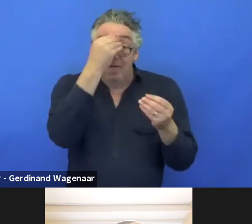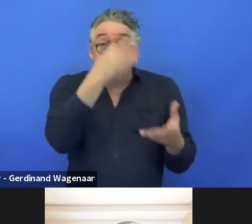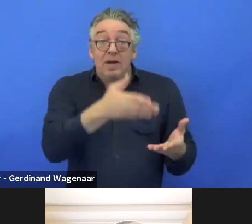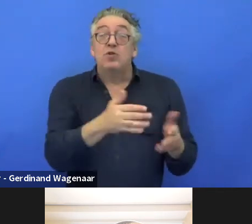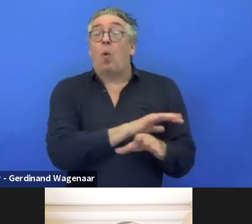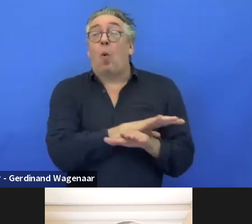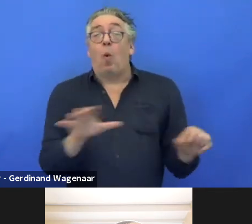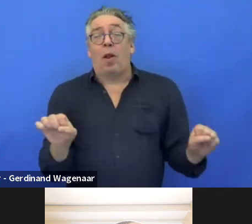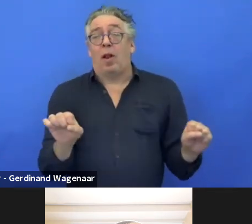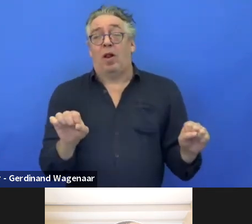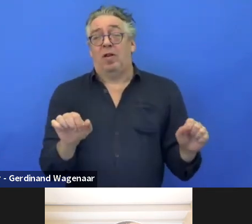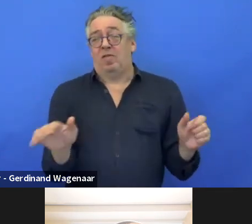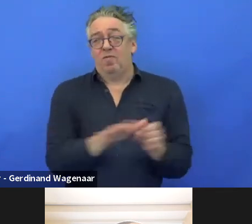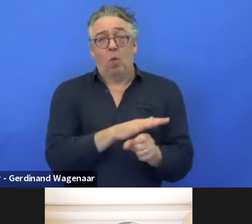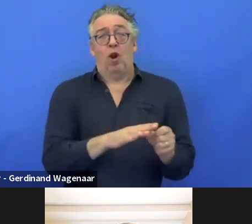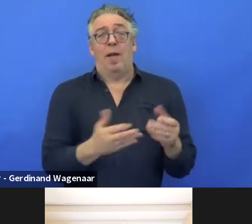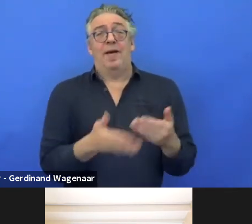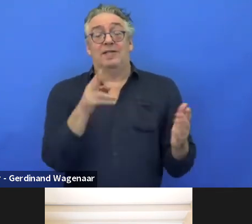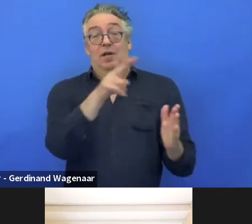And we'd like this to expand into creating